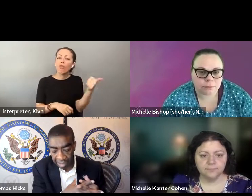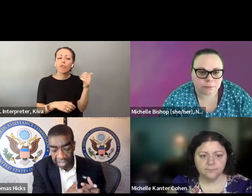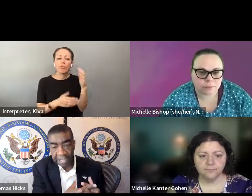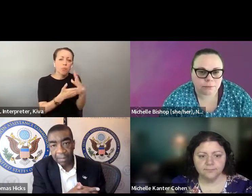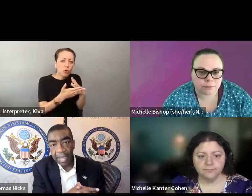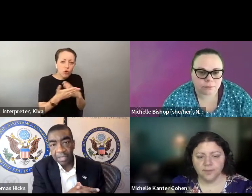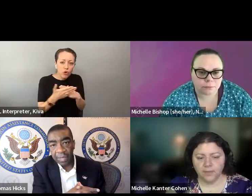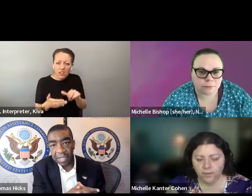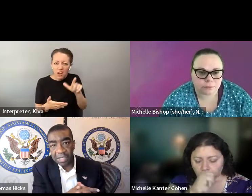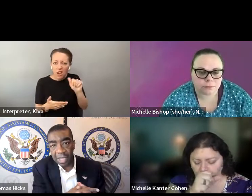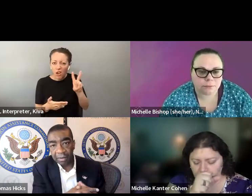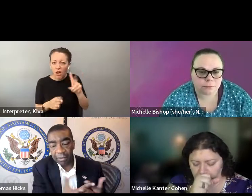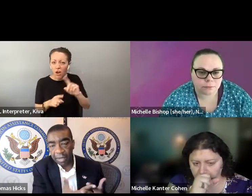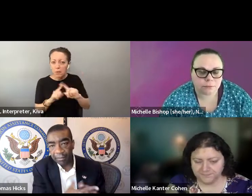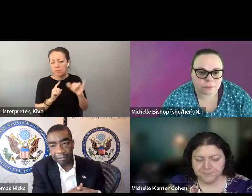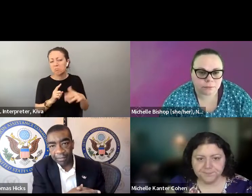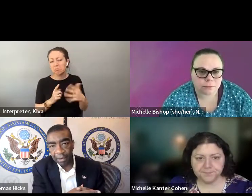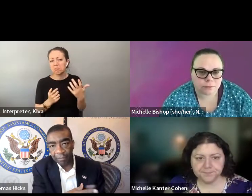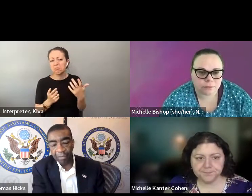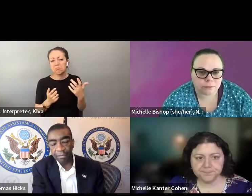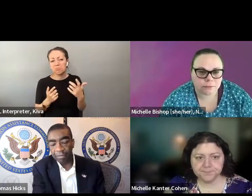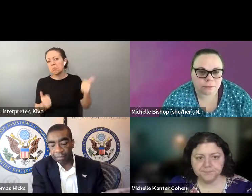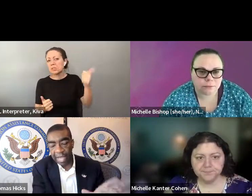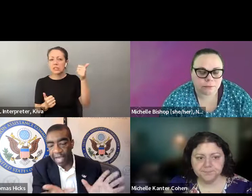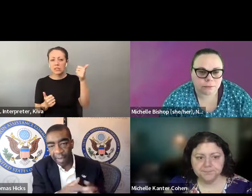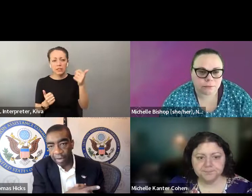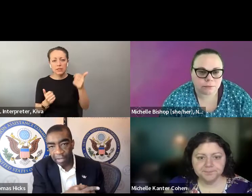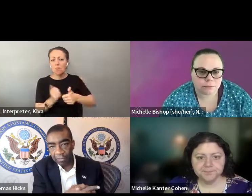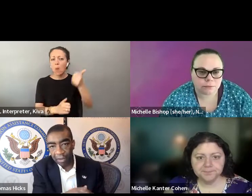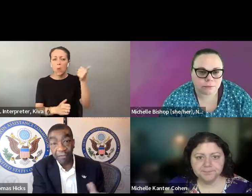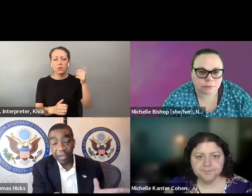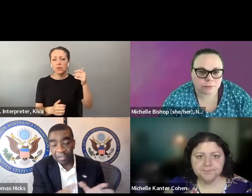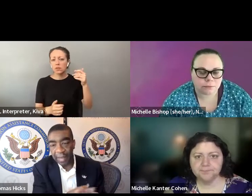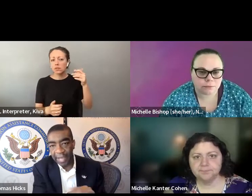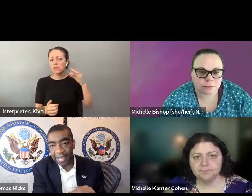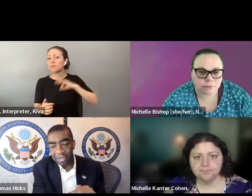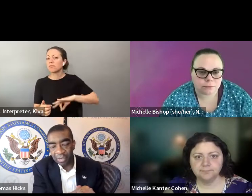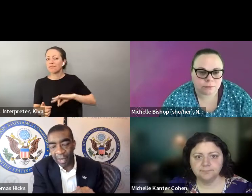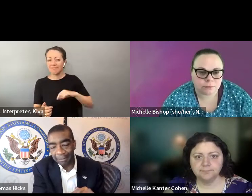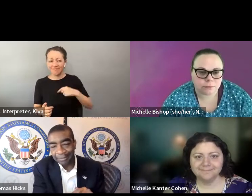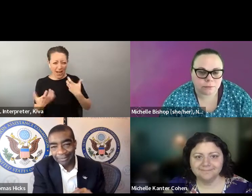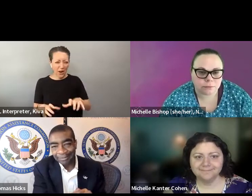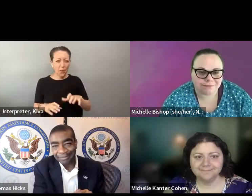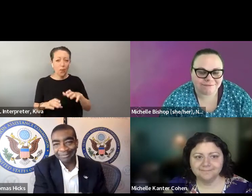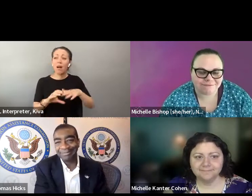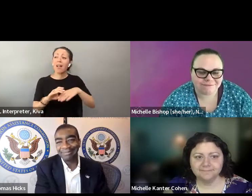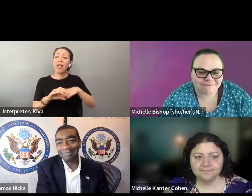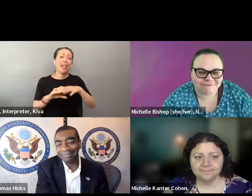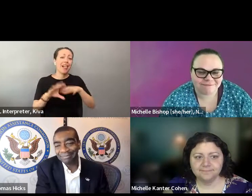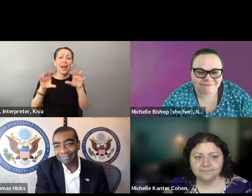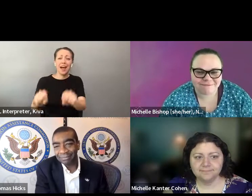legislation when it was being talked about. There are other aspects to it, but I think that that's the major